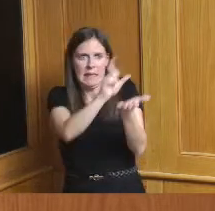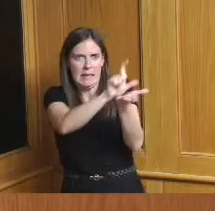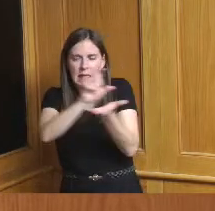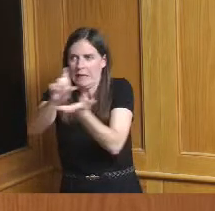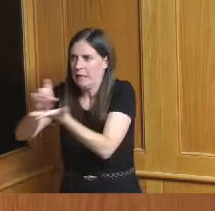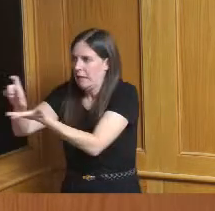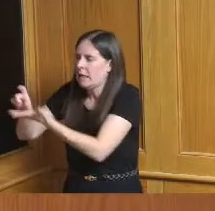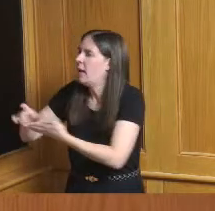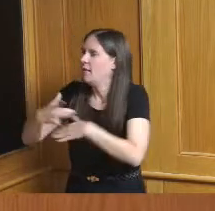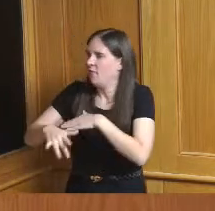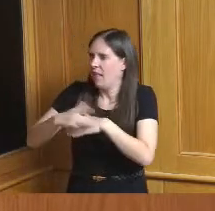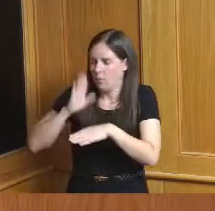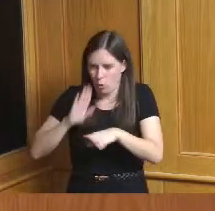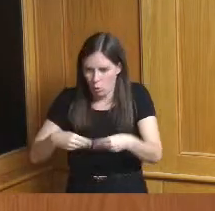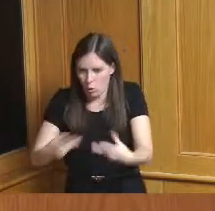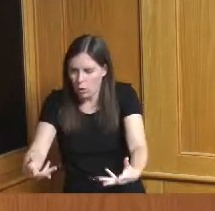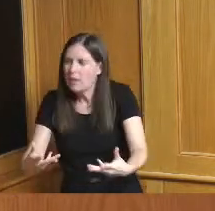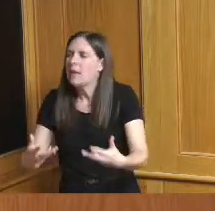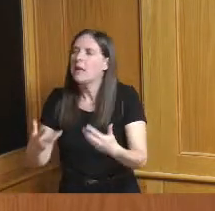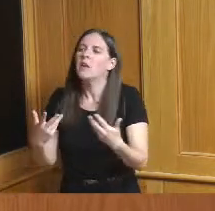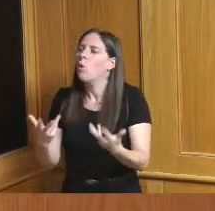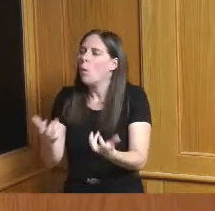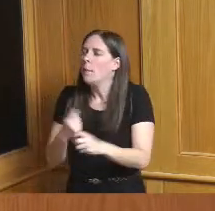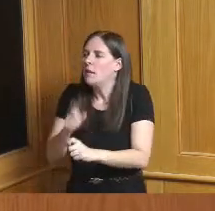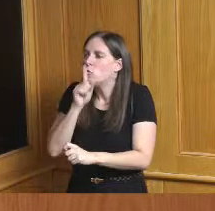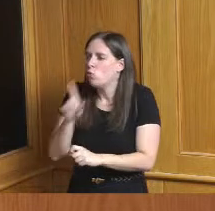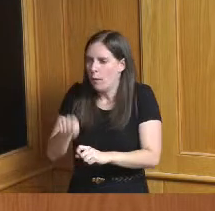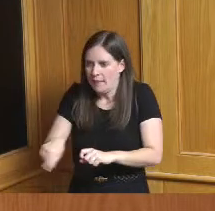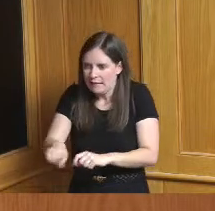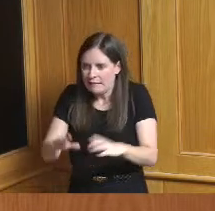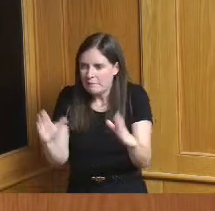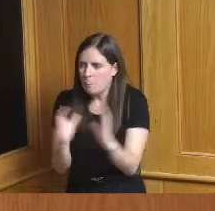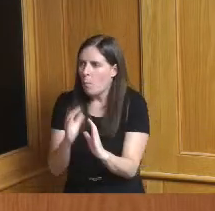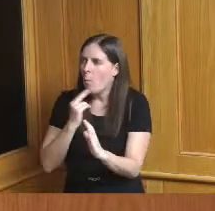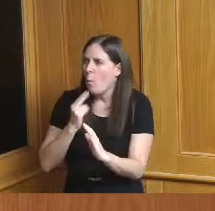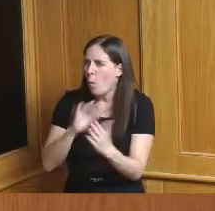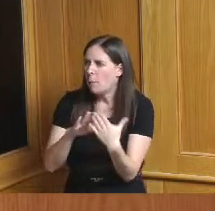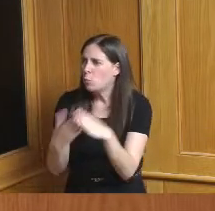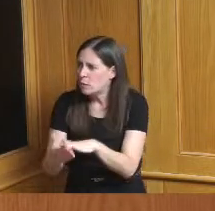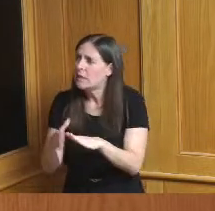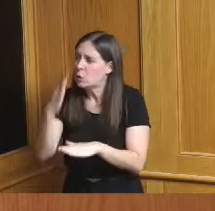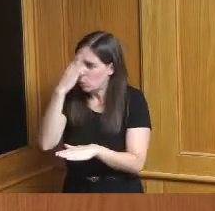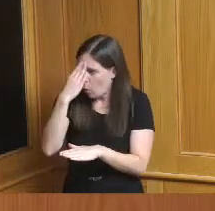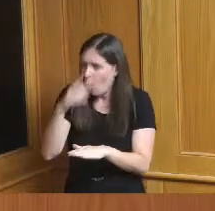make sure that these jurisdictions know about it and are taking advantage of it so I guess that's